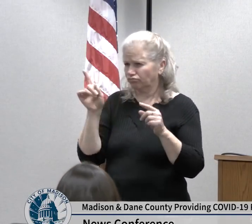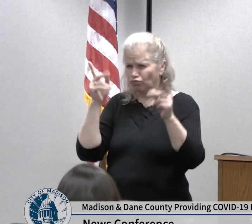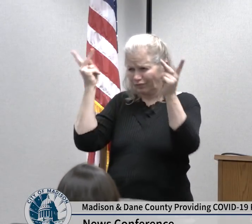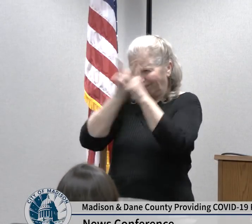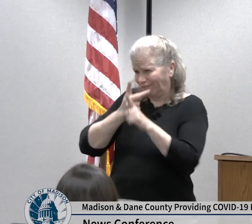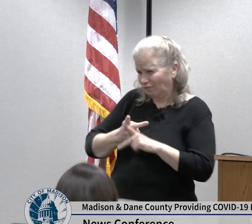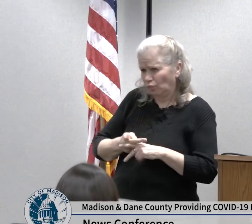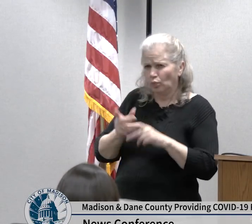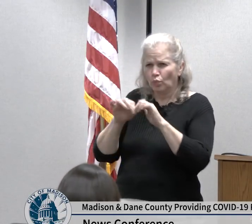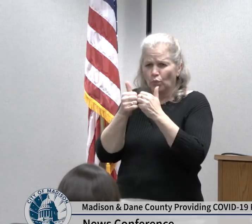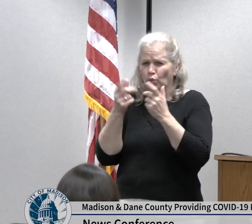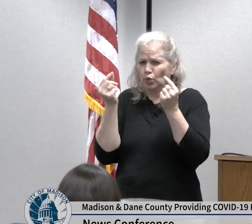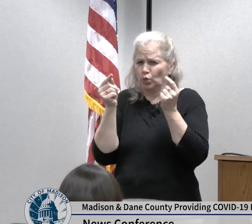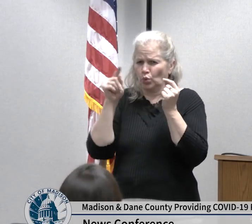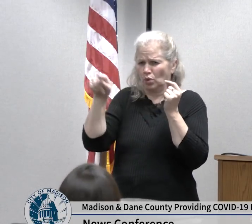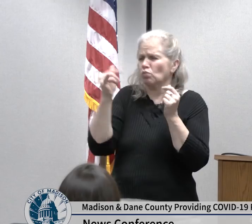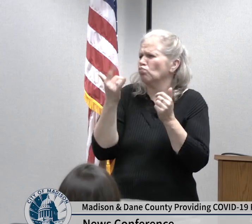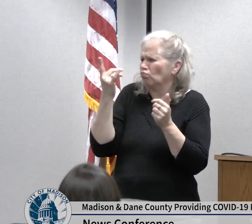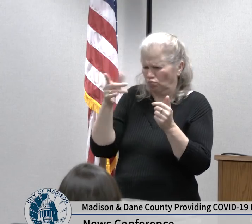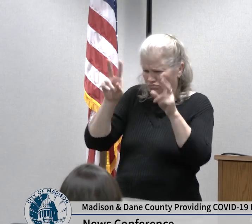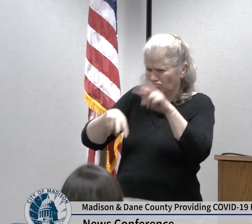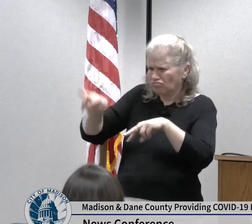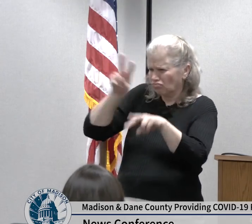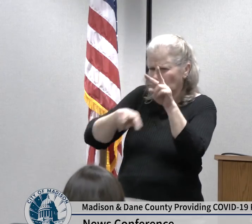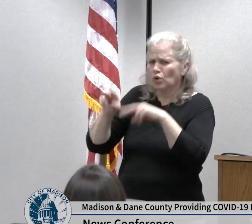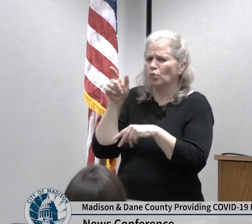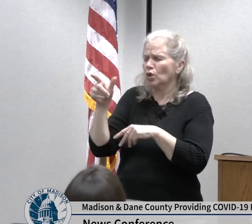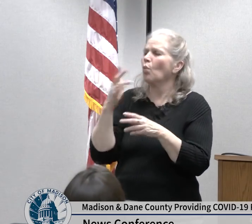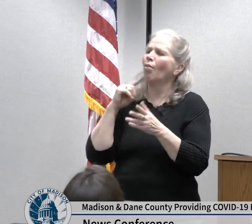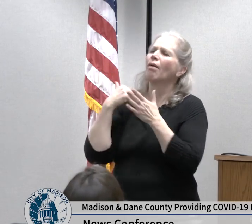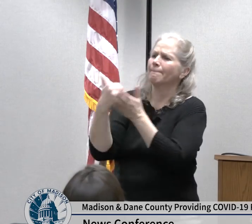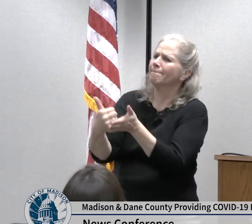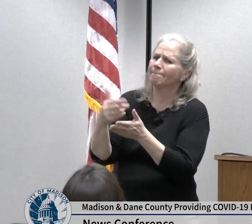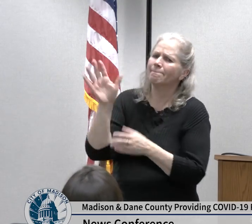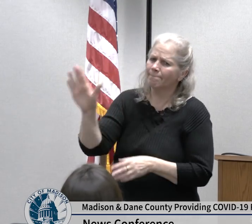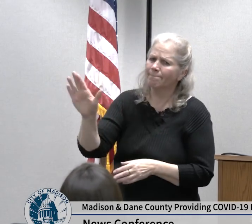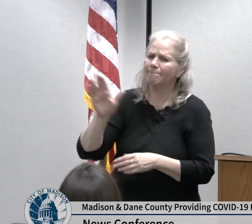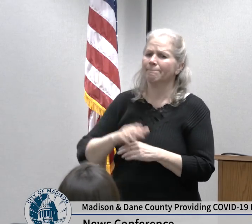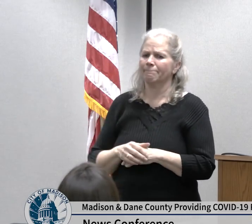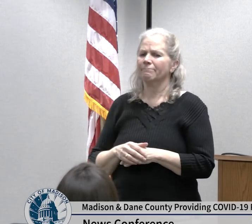timely fashion thanks so much I'm gonna pass it on now to dr. Shirley with